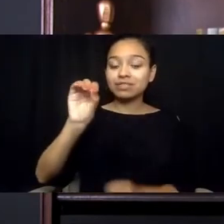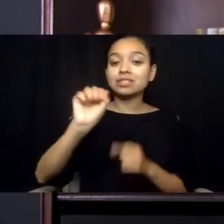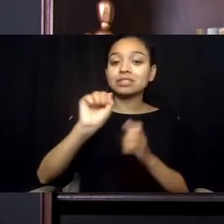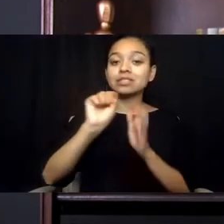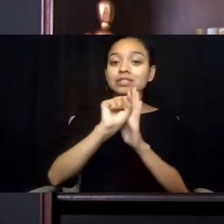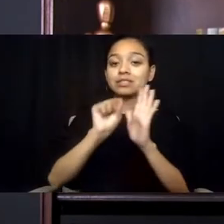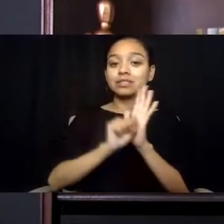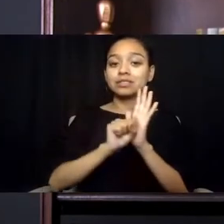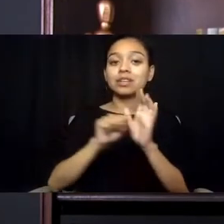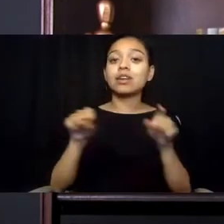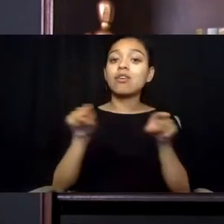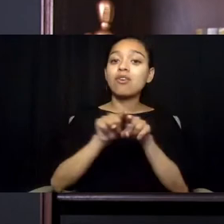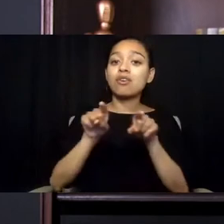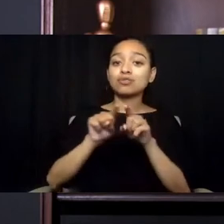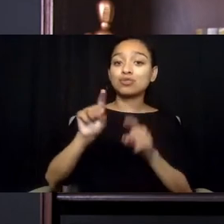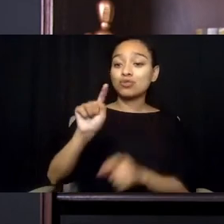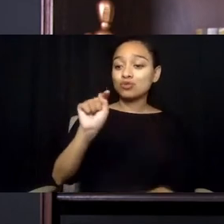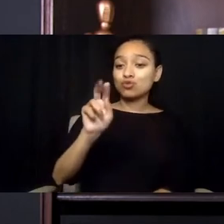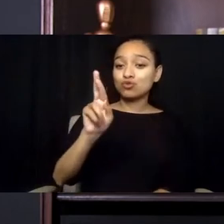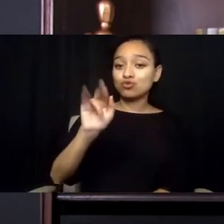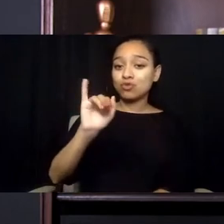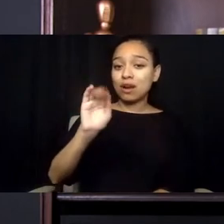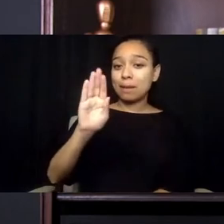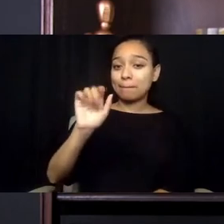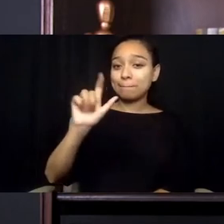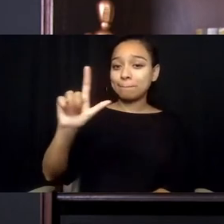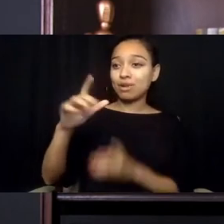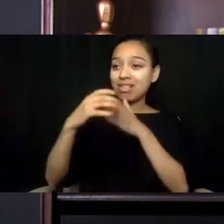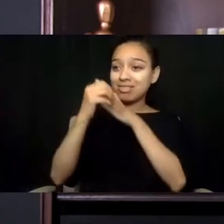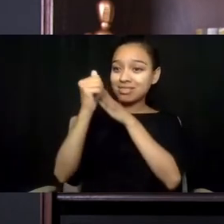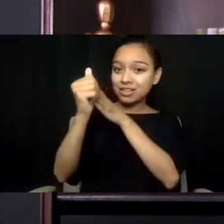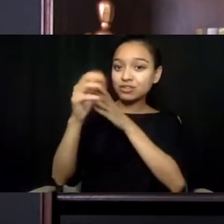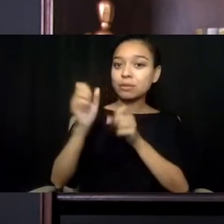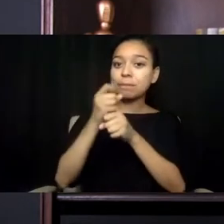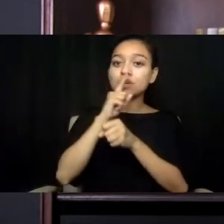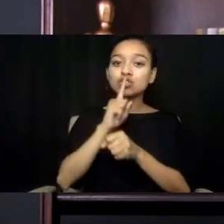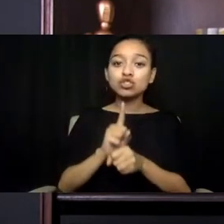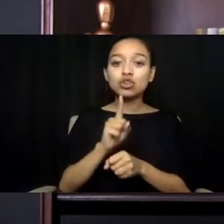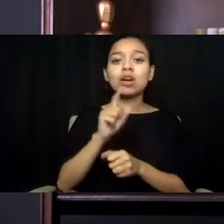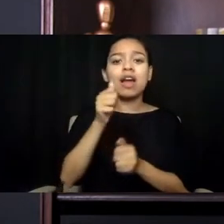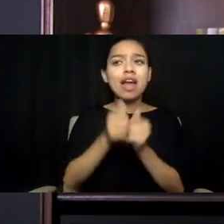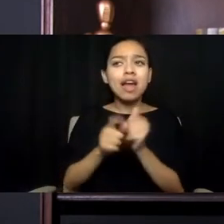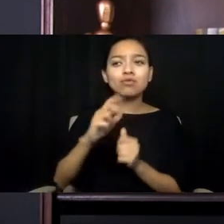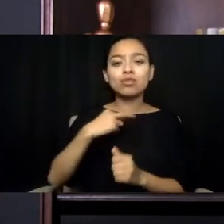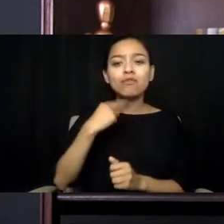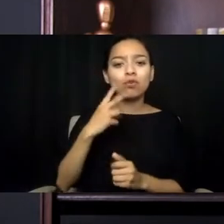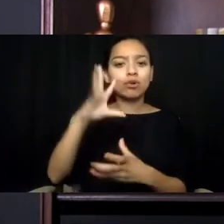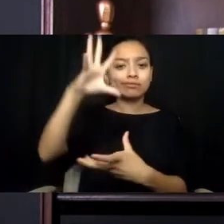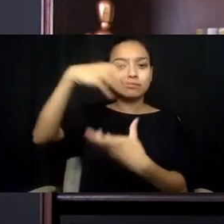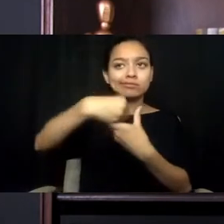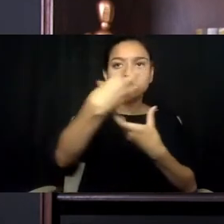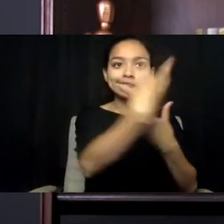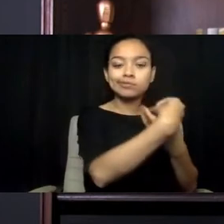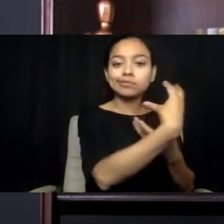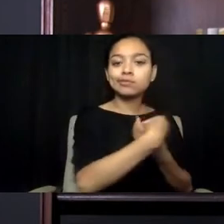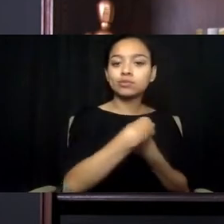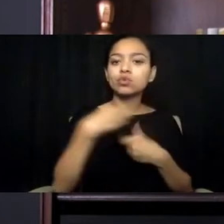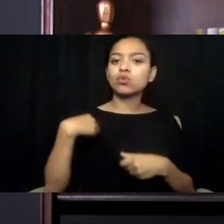to ensure that everyone's voice was included. Our legislation has also been endorsed by more than 110 organizations.